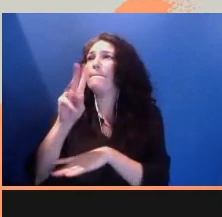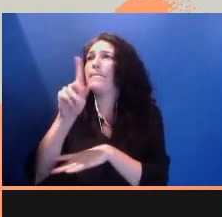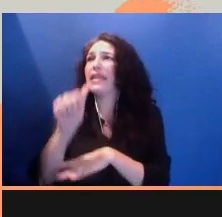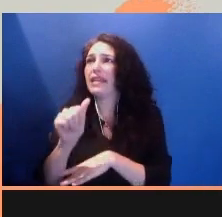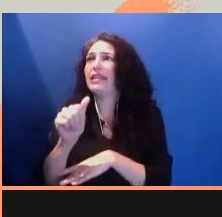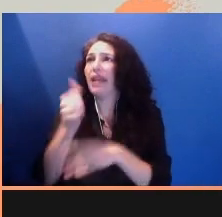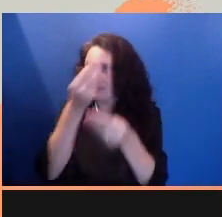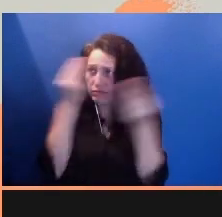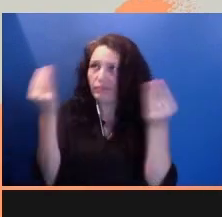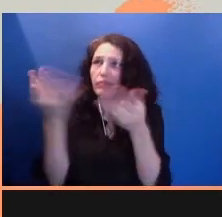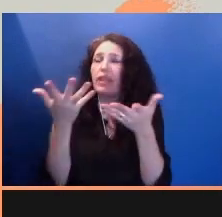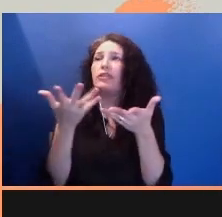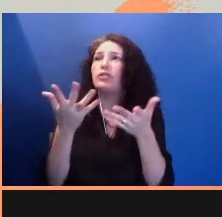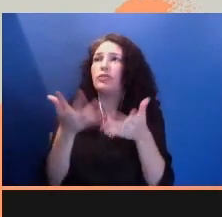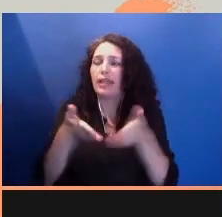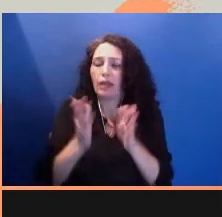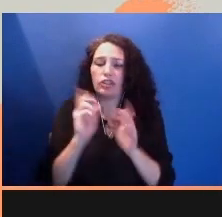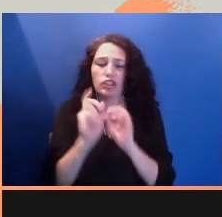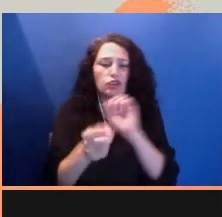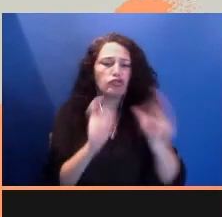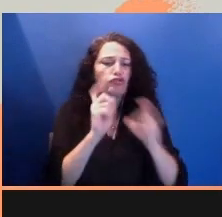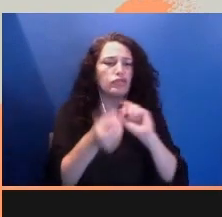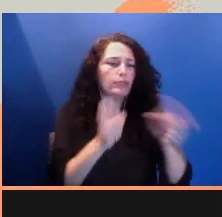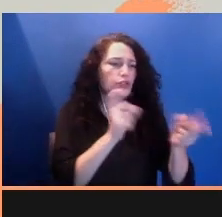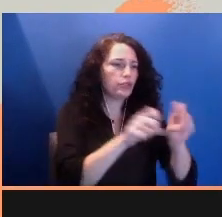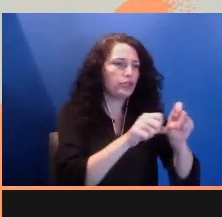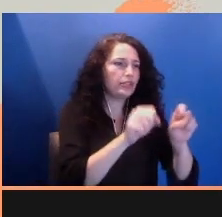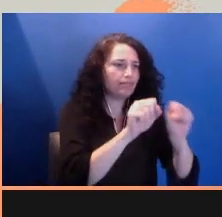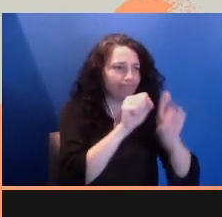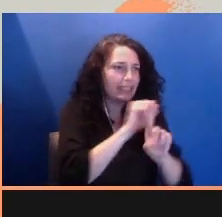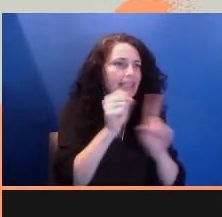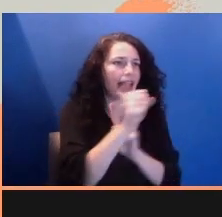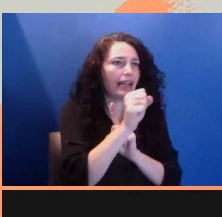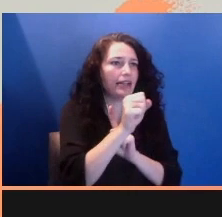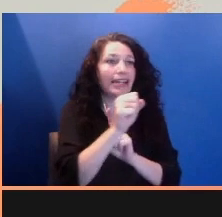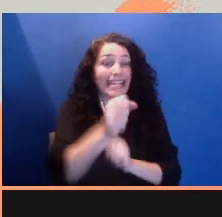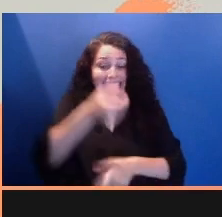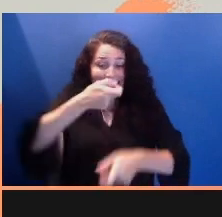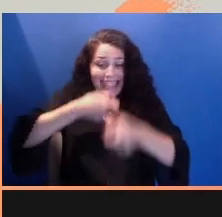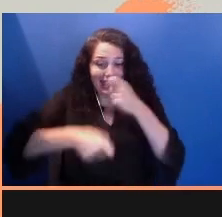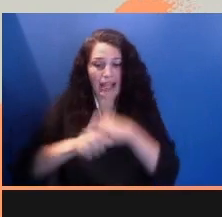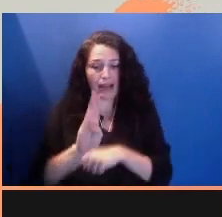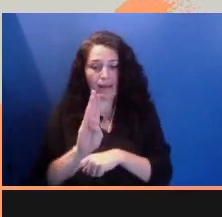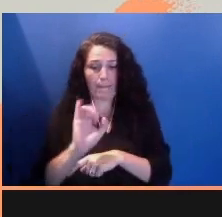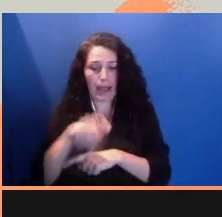contributing to a thriving society instead of BIPOC oppression.